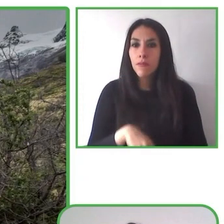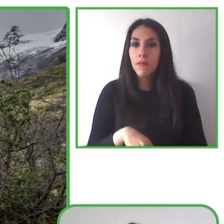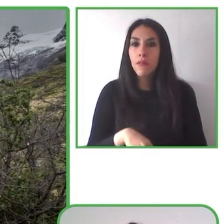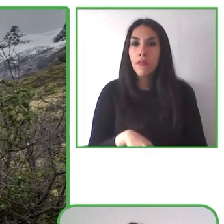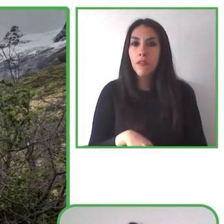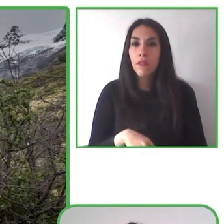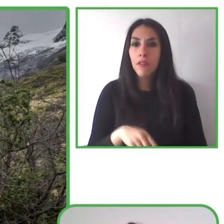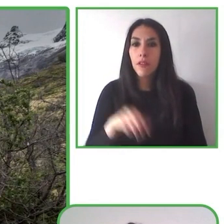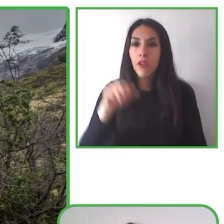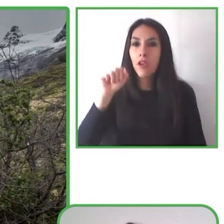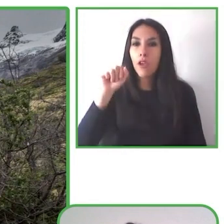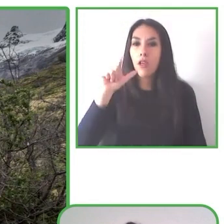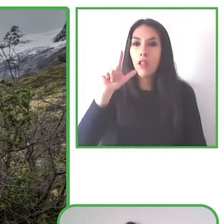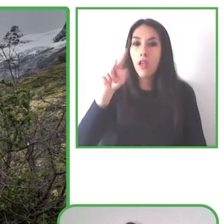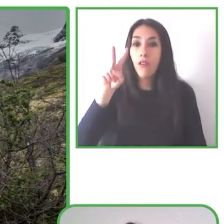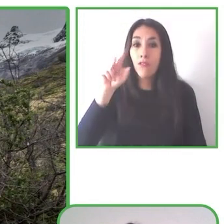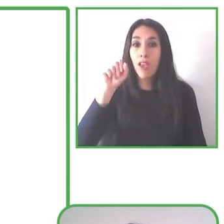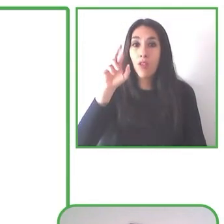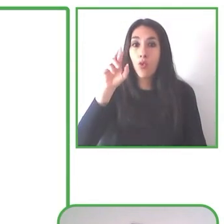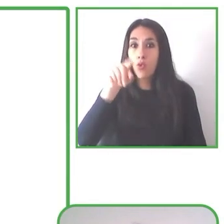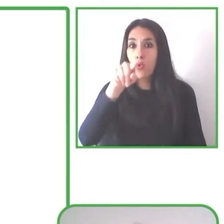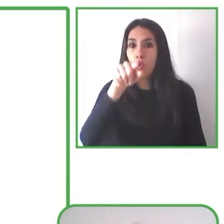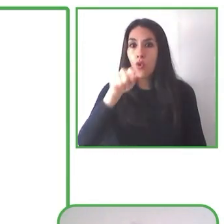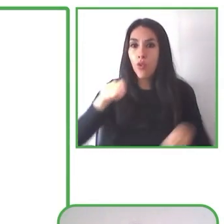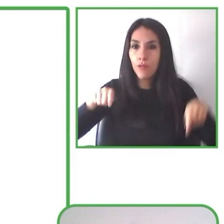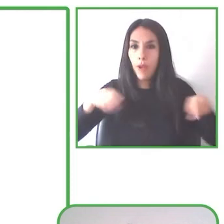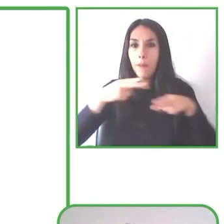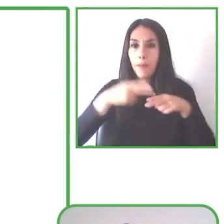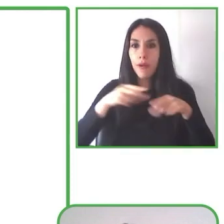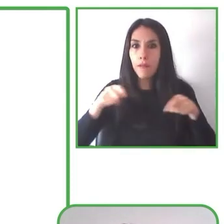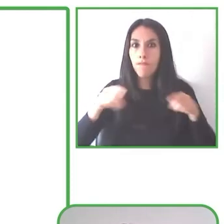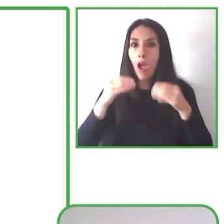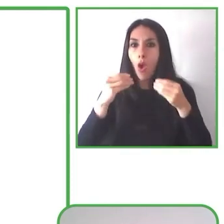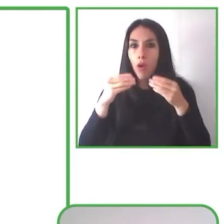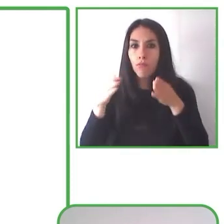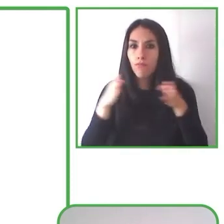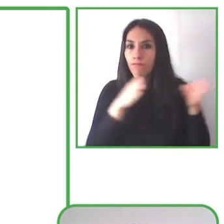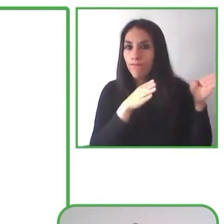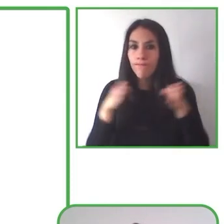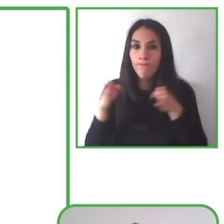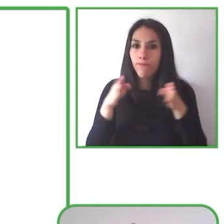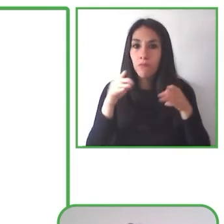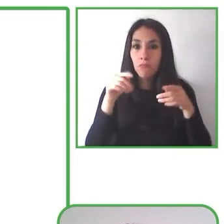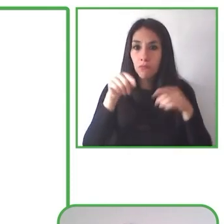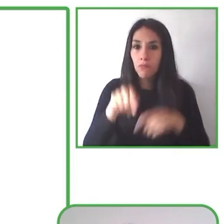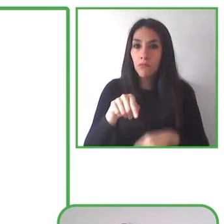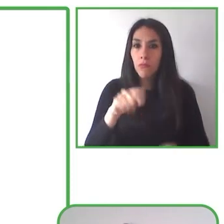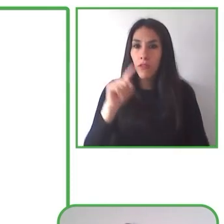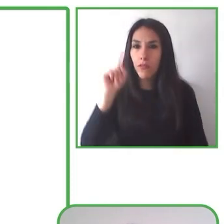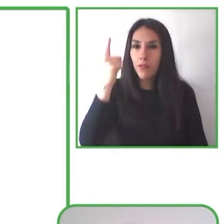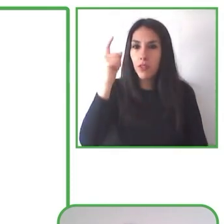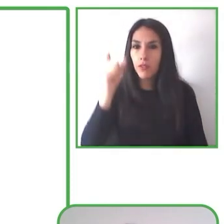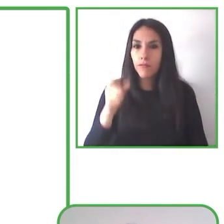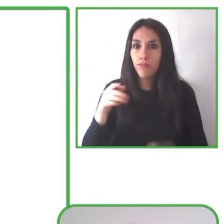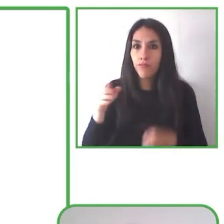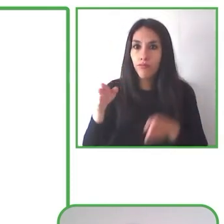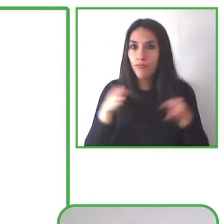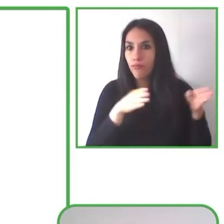And he is the first person who has ever done this secret in the world. And from that moment we realized that